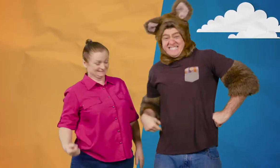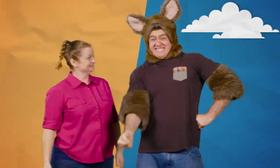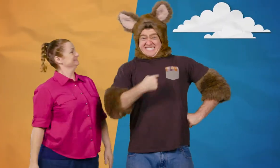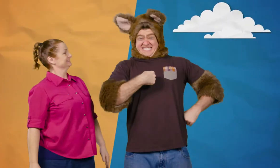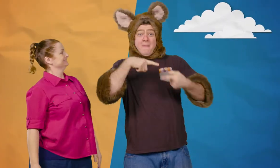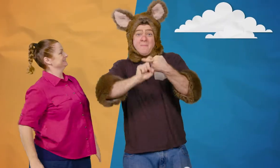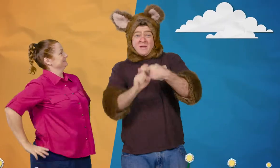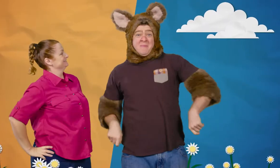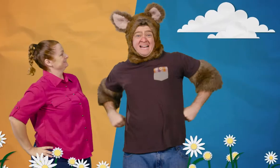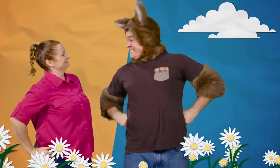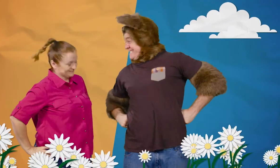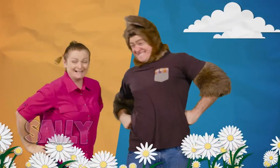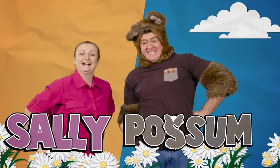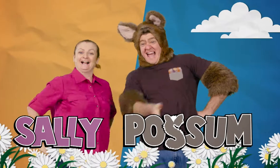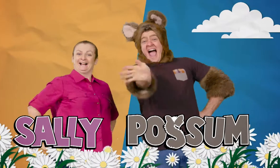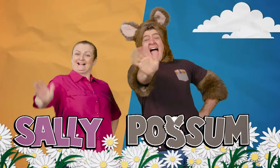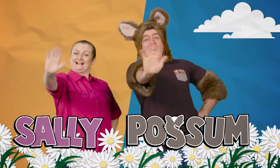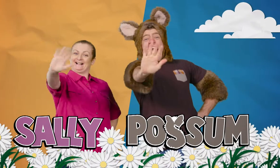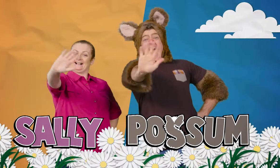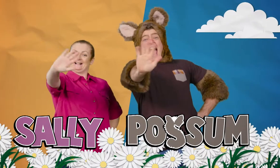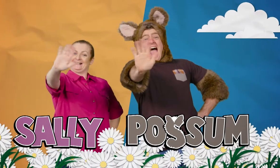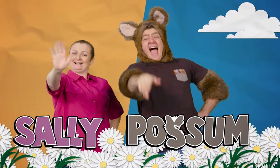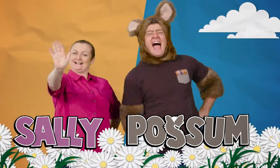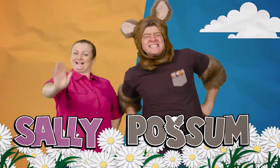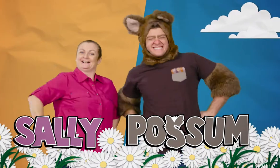And I'm Possum. Hello.